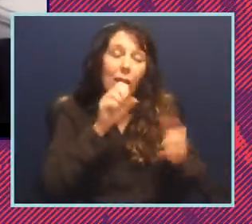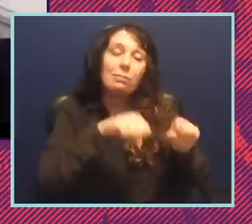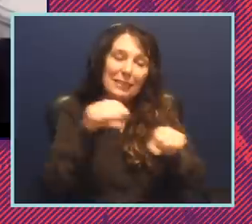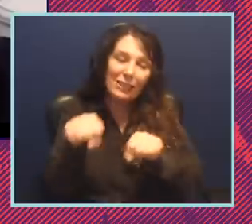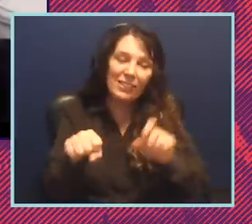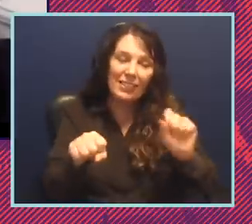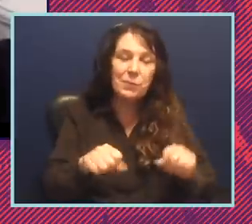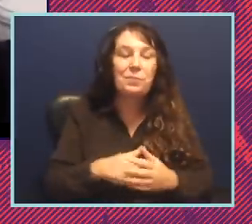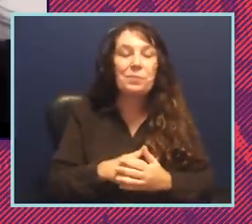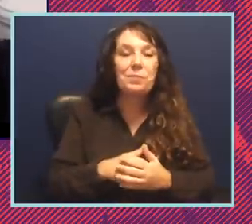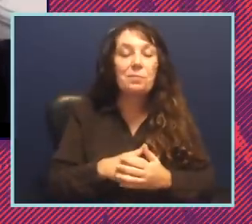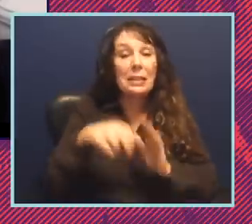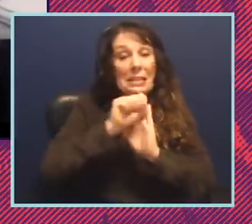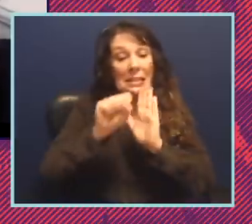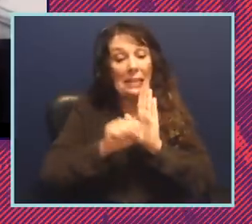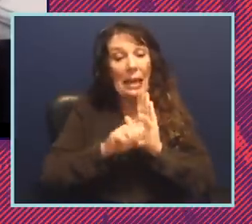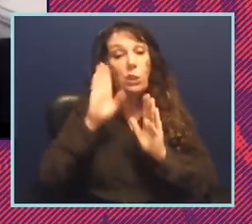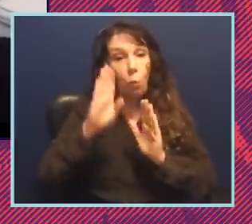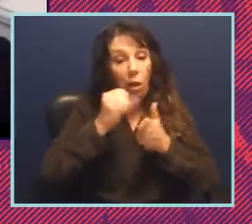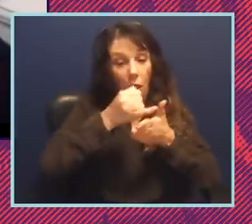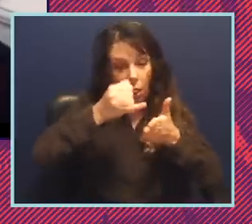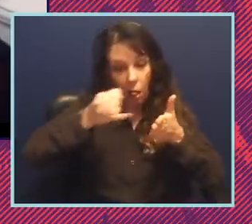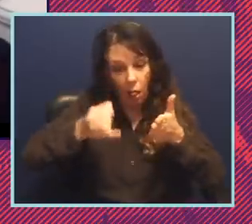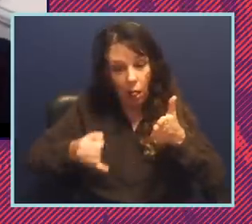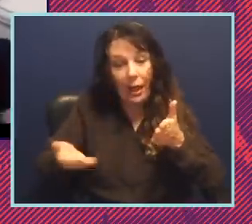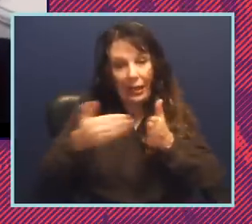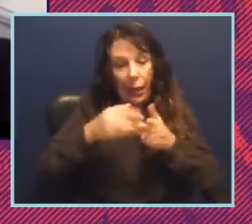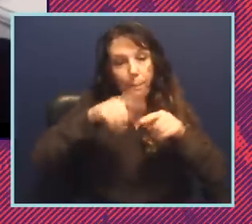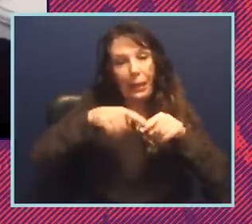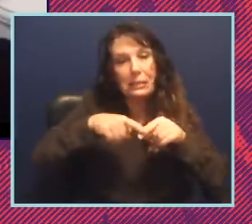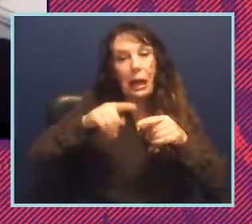and you know states do redraw the district lines based on population data gathered in that census